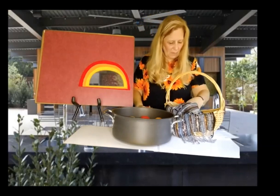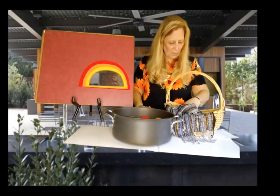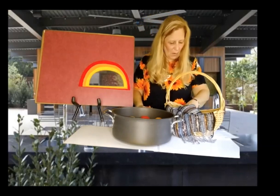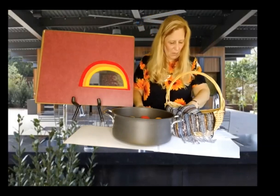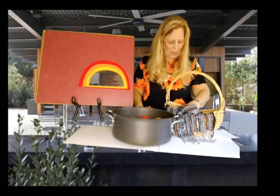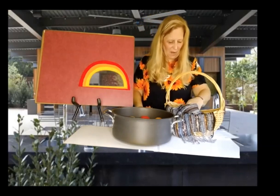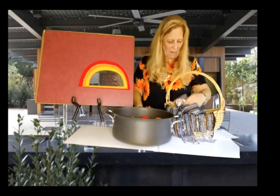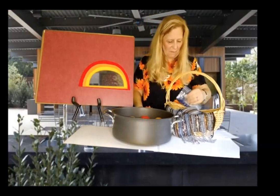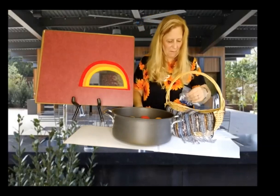oh yum.